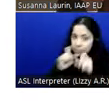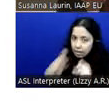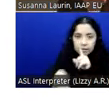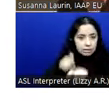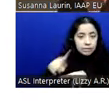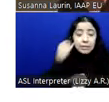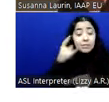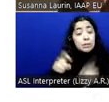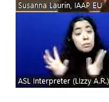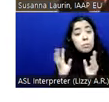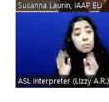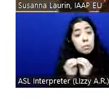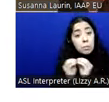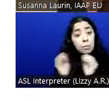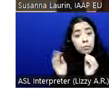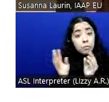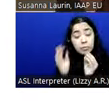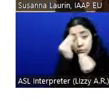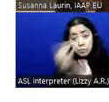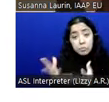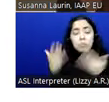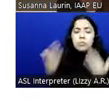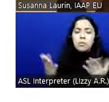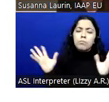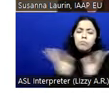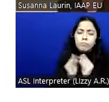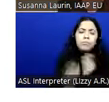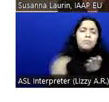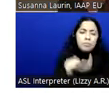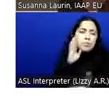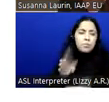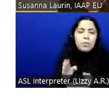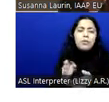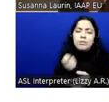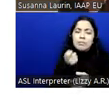session on this or other things, of course. So just a little bit of a promotion for what's